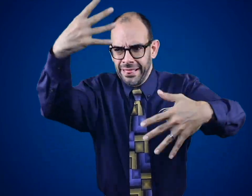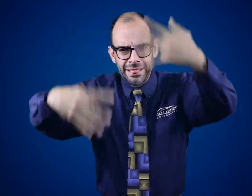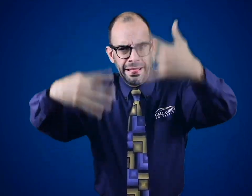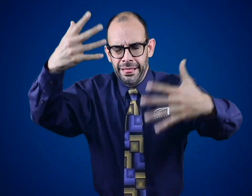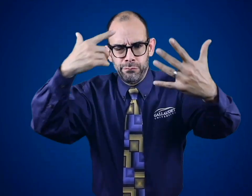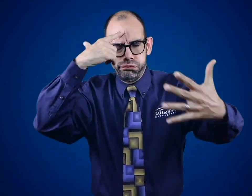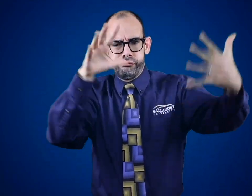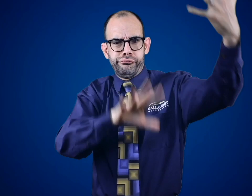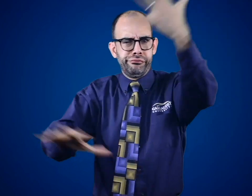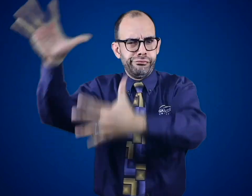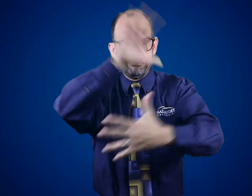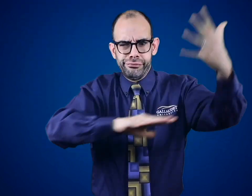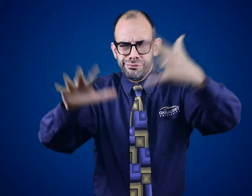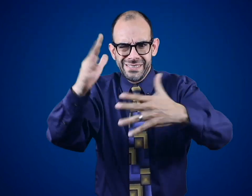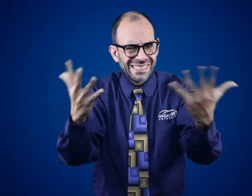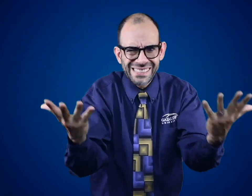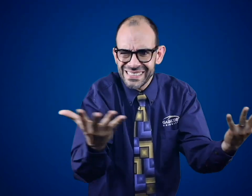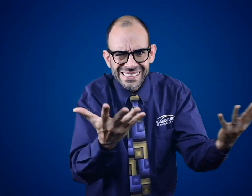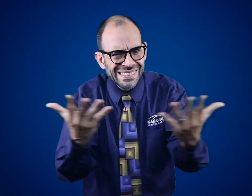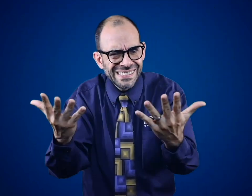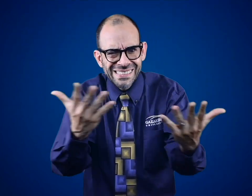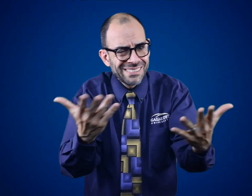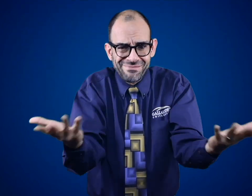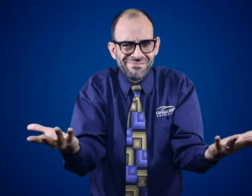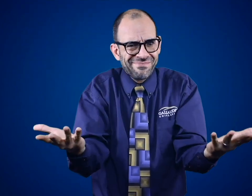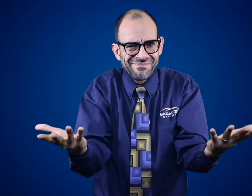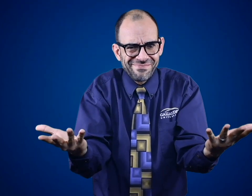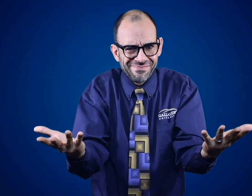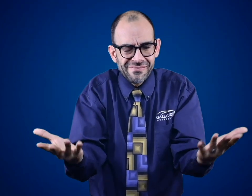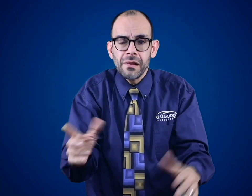but you're overwhelmed and don't know where to look?